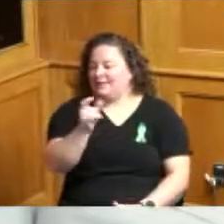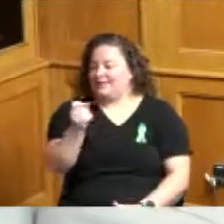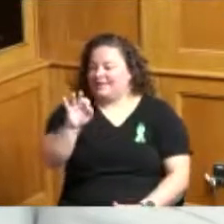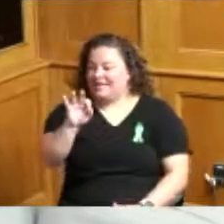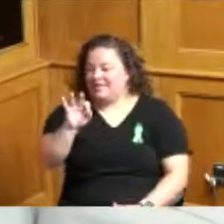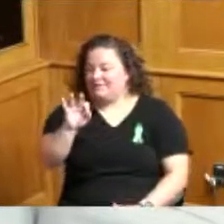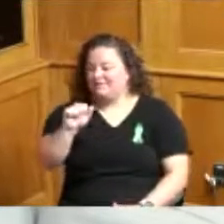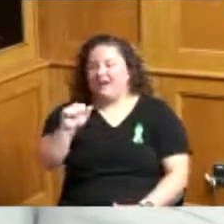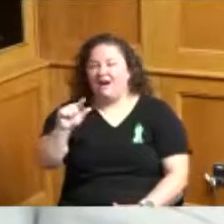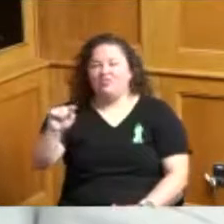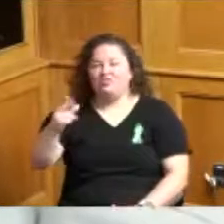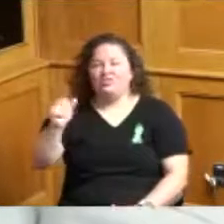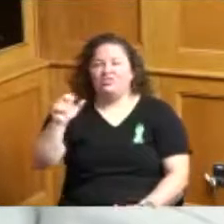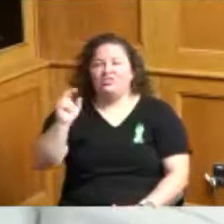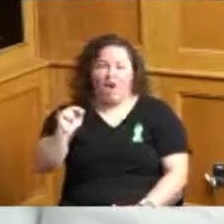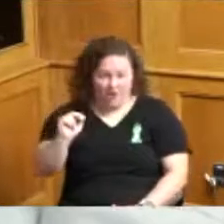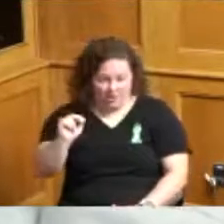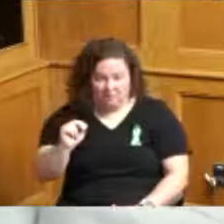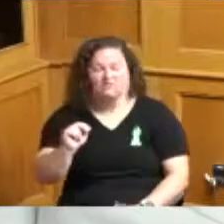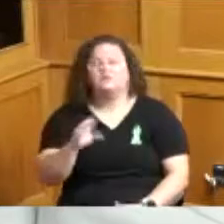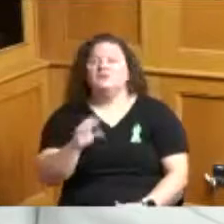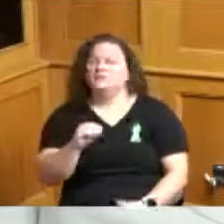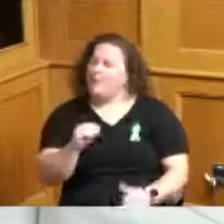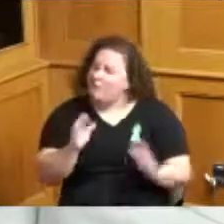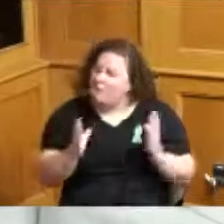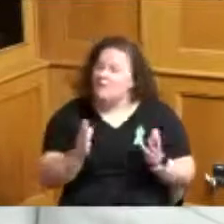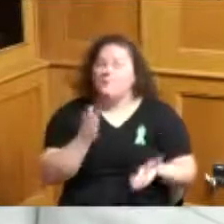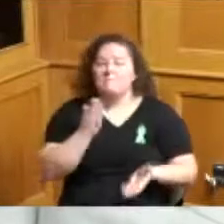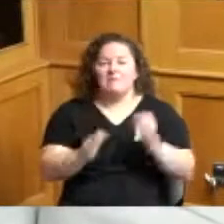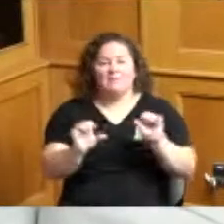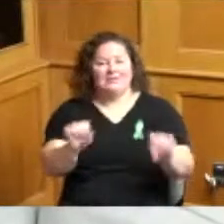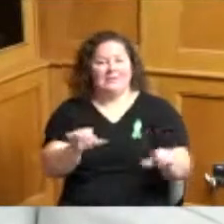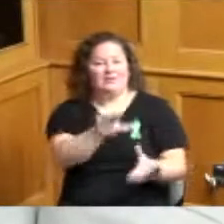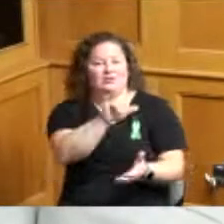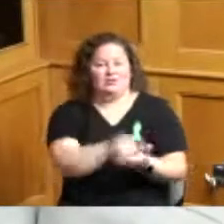don't have to well we have code but you know what I mean it's not we've got boosters and everything